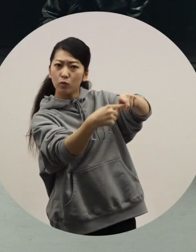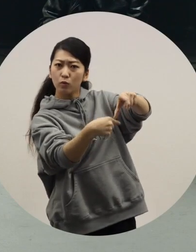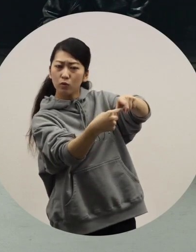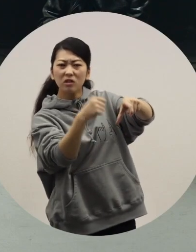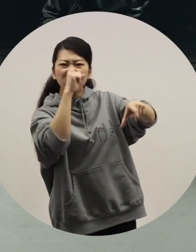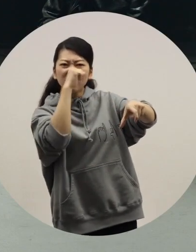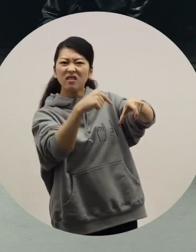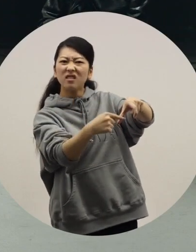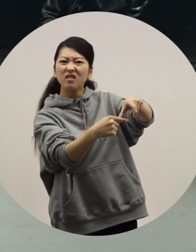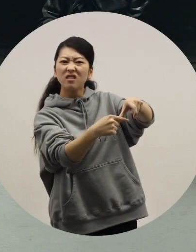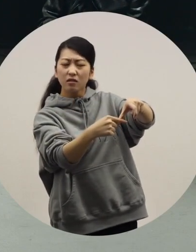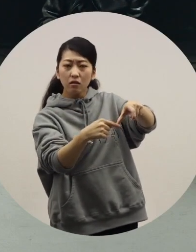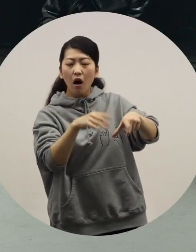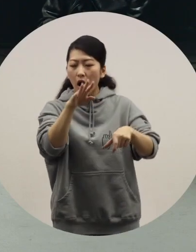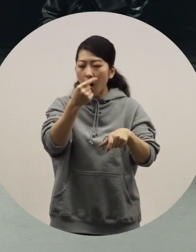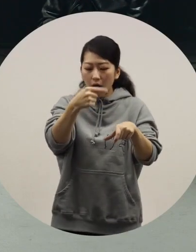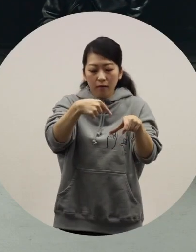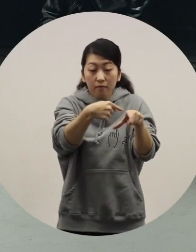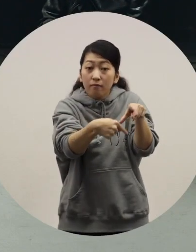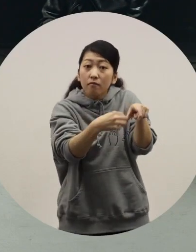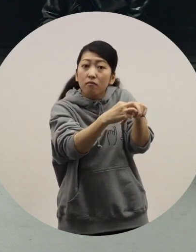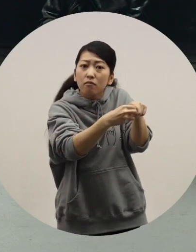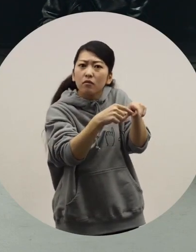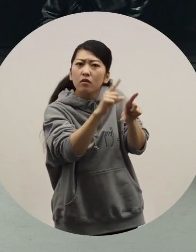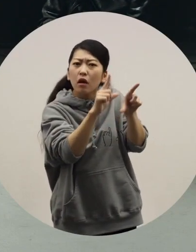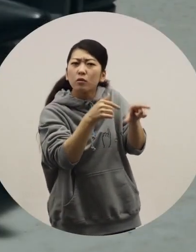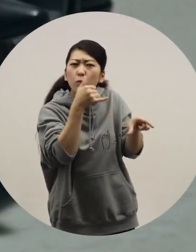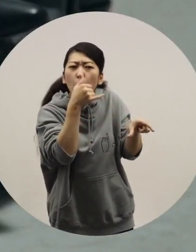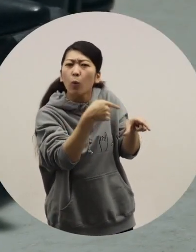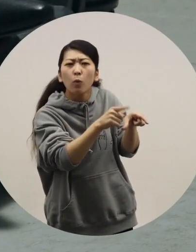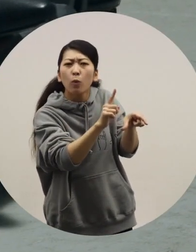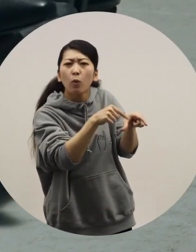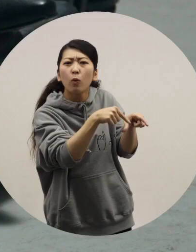I'll tell you the reason why we made them like this.